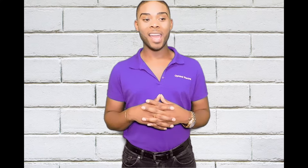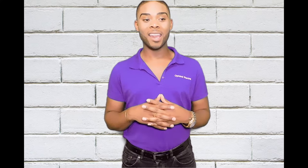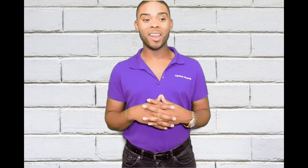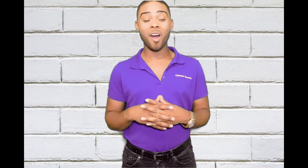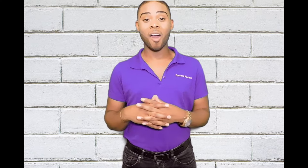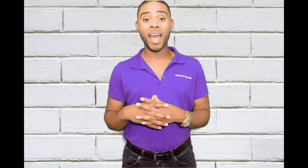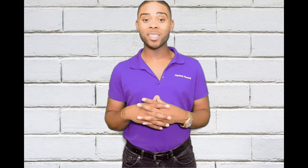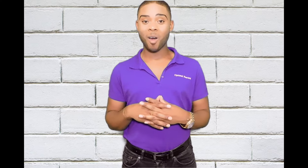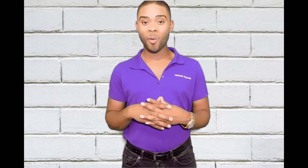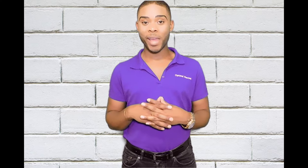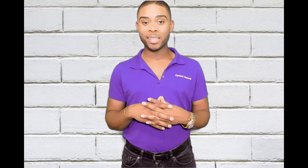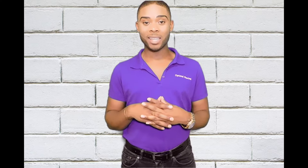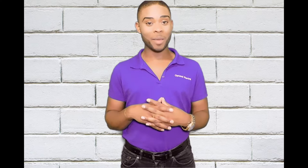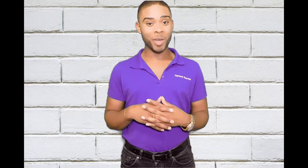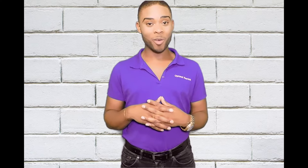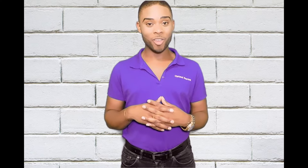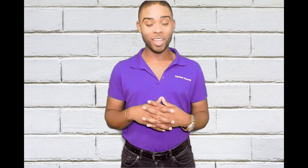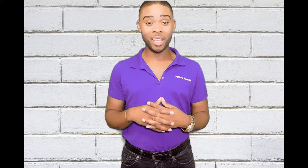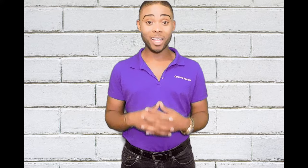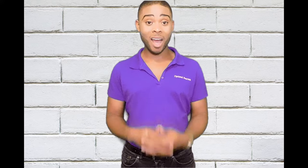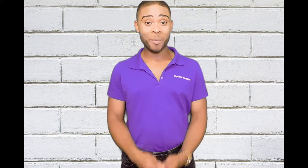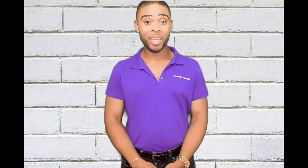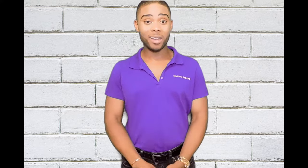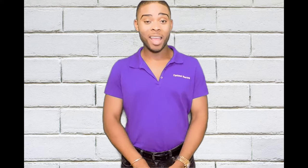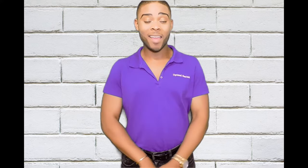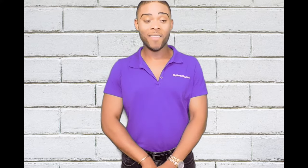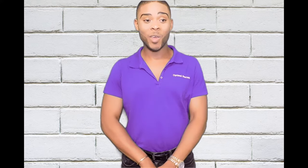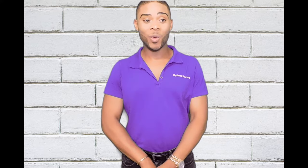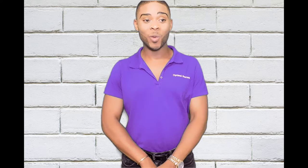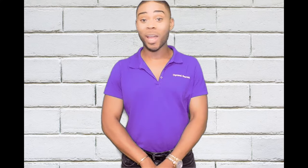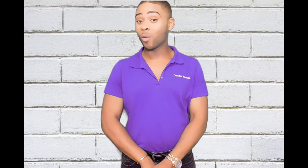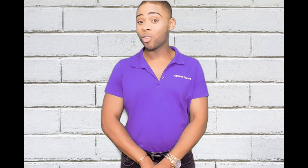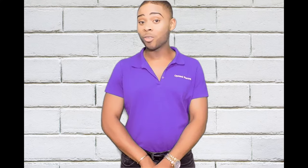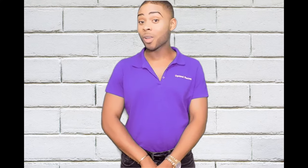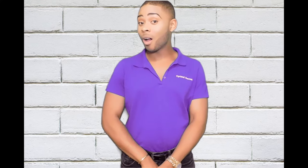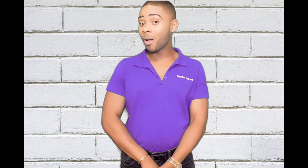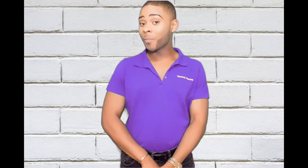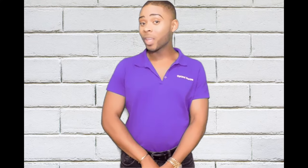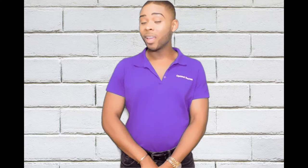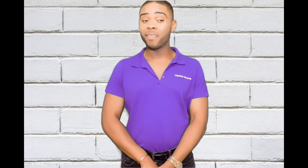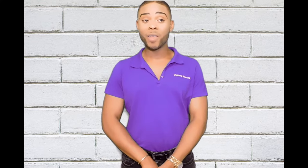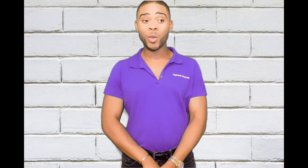as always let me know what you think in the comments if you like what you saw, if you